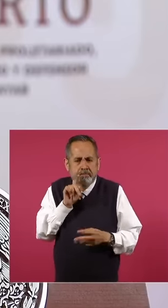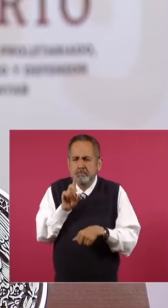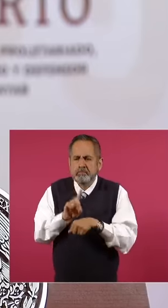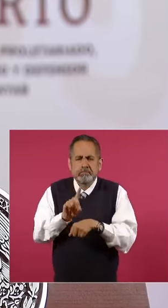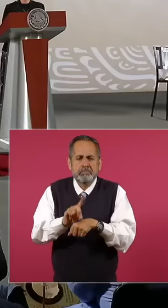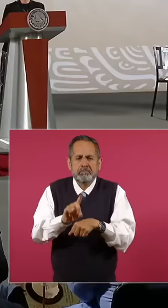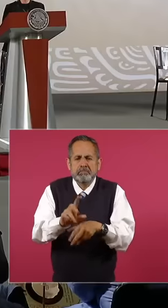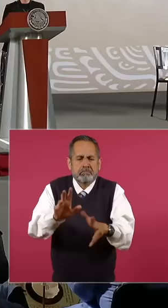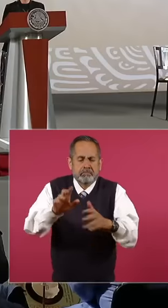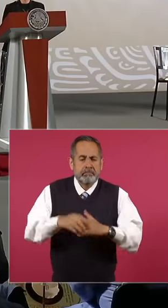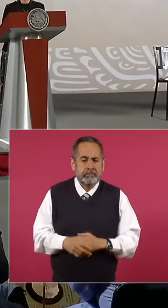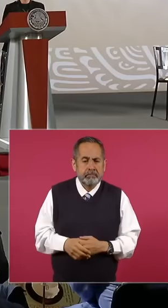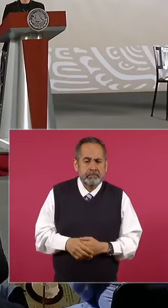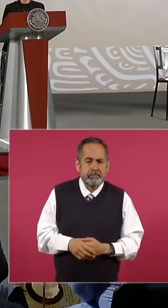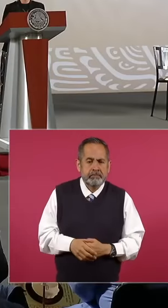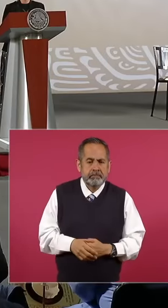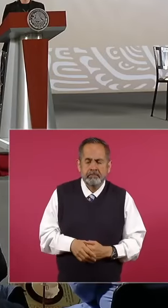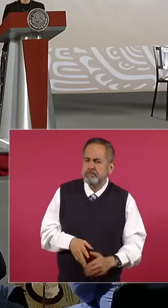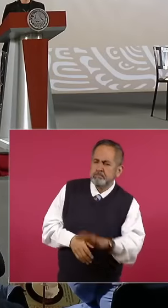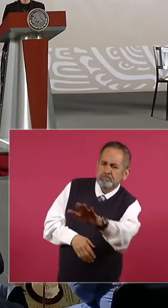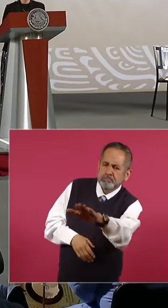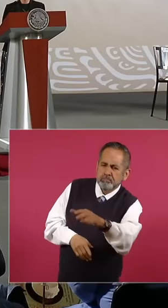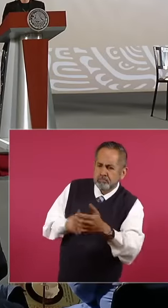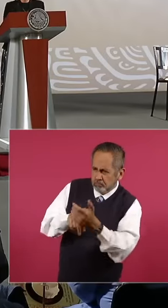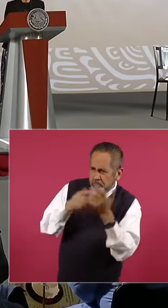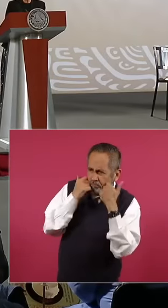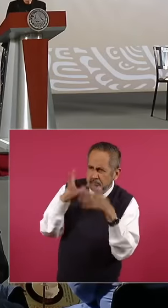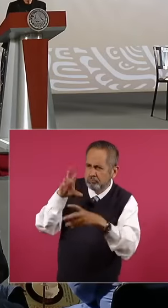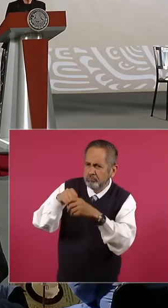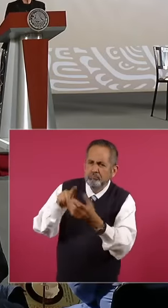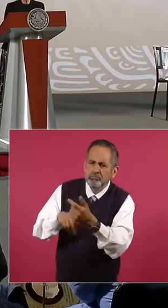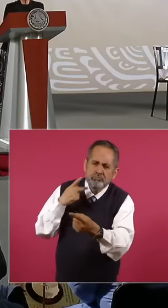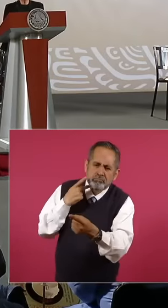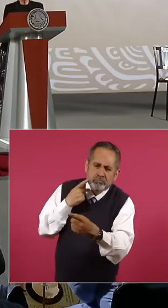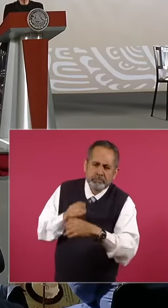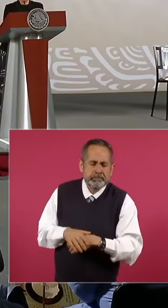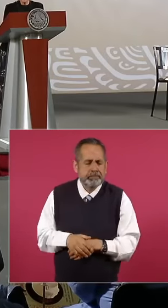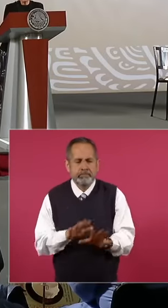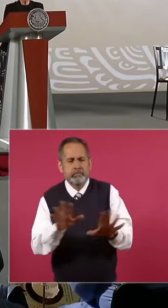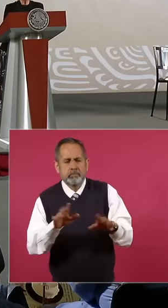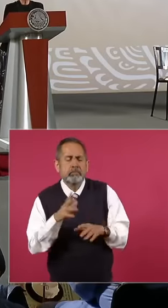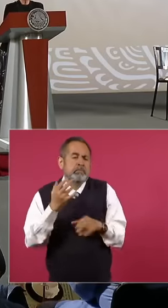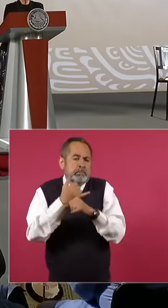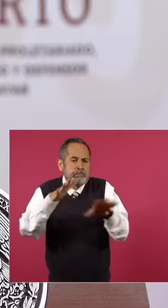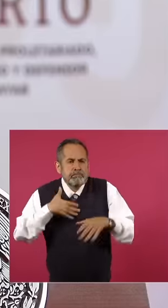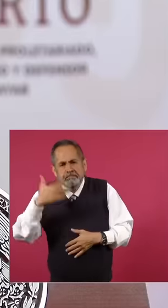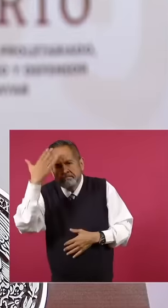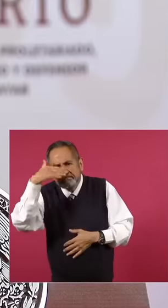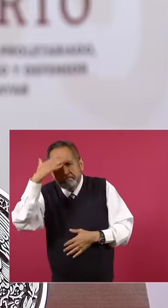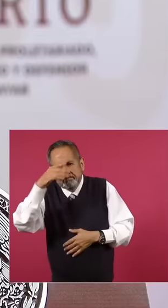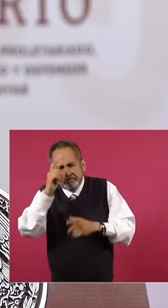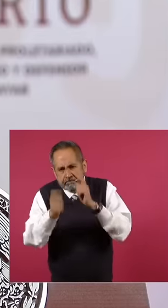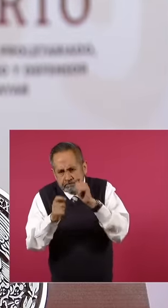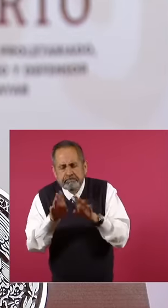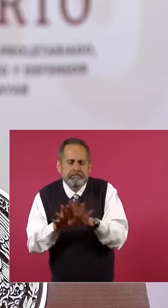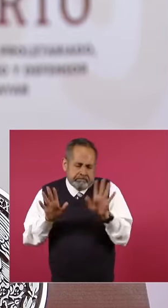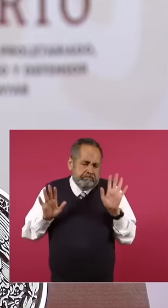politics catches his attention no good Yes in a sense of informing me having an opinion